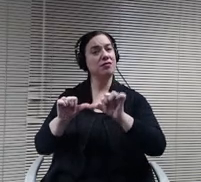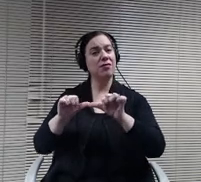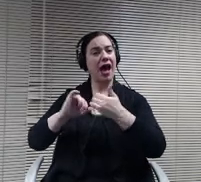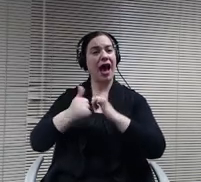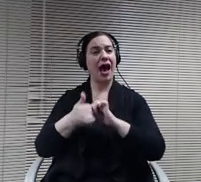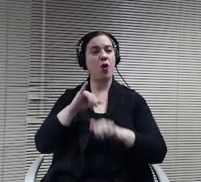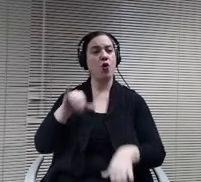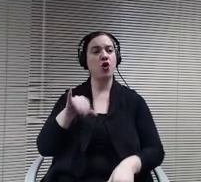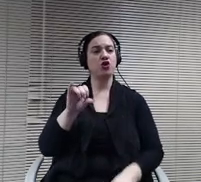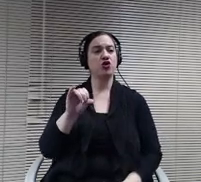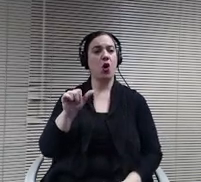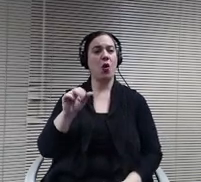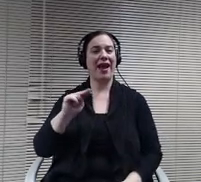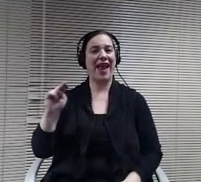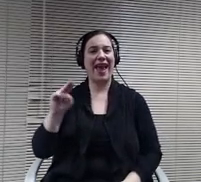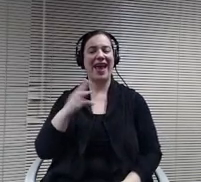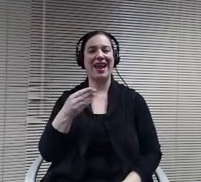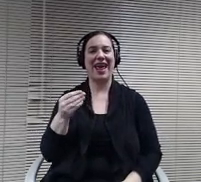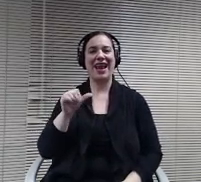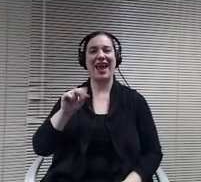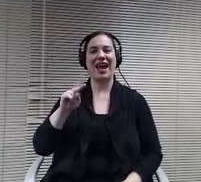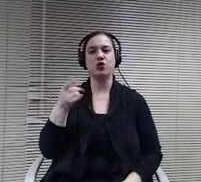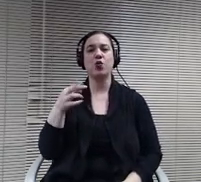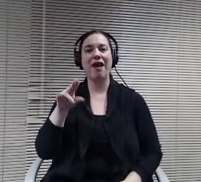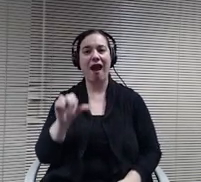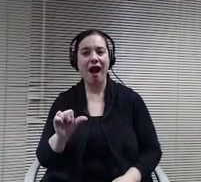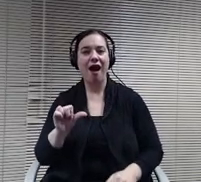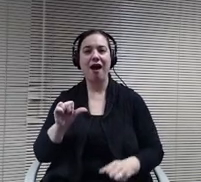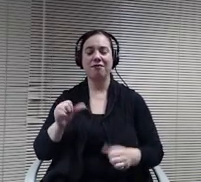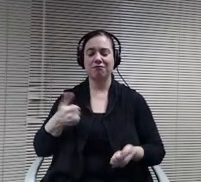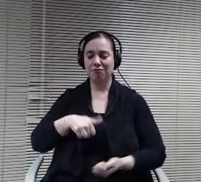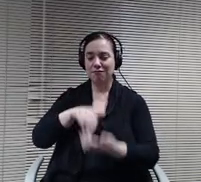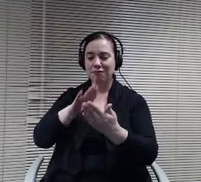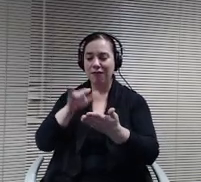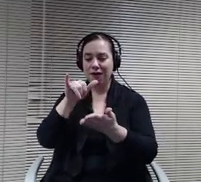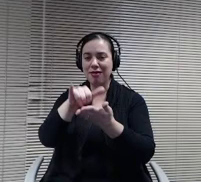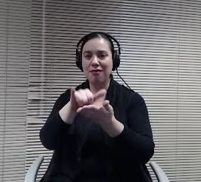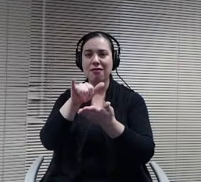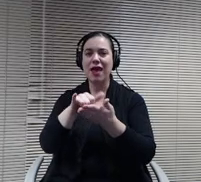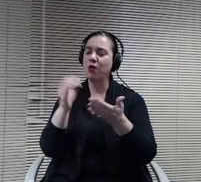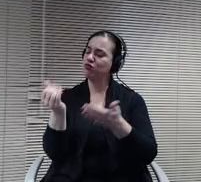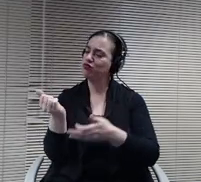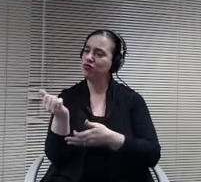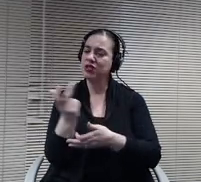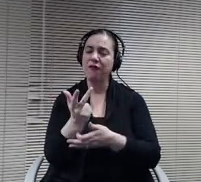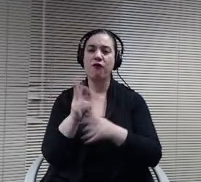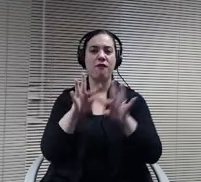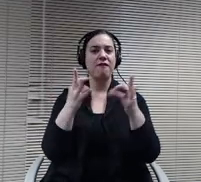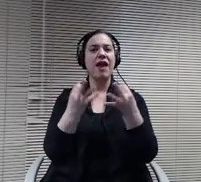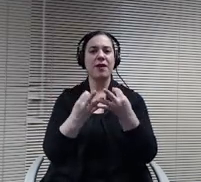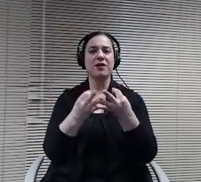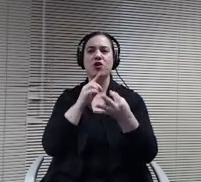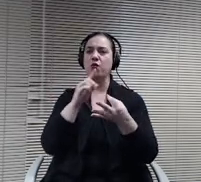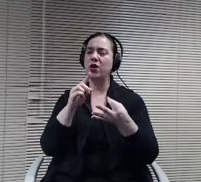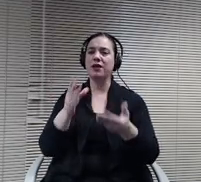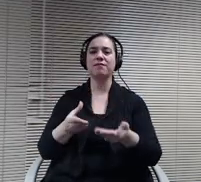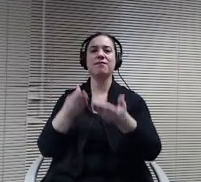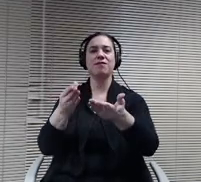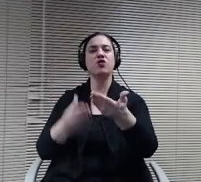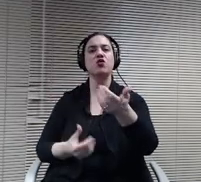we're still serving similar numbers of families and students and really effective, effectively supporting teachers and students, and that some of the things are still happening